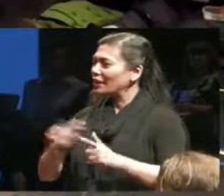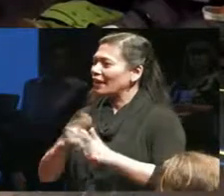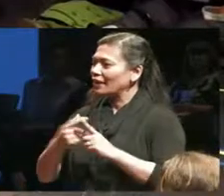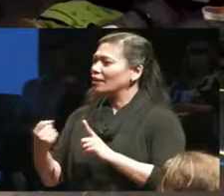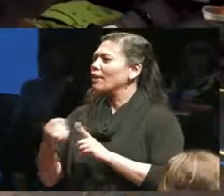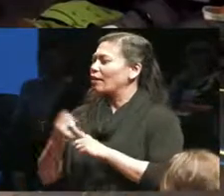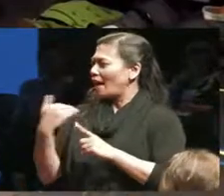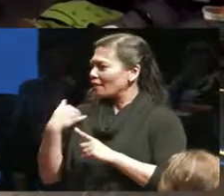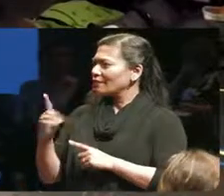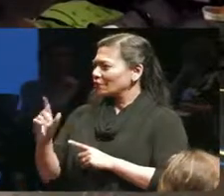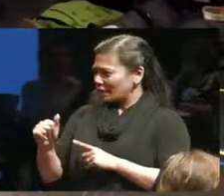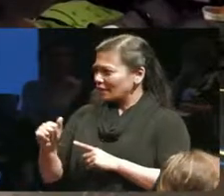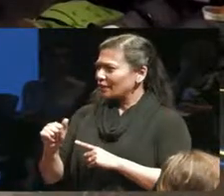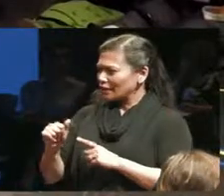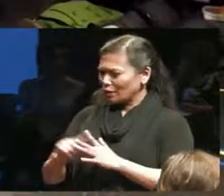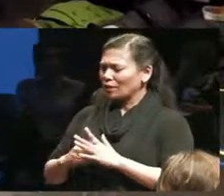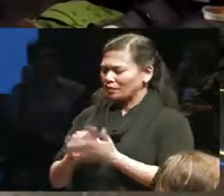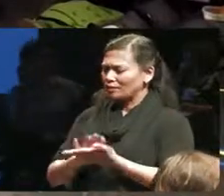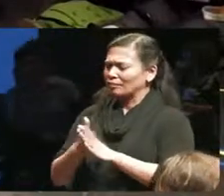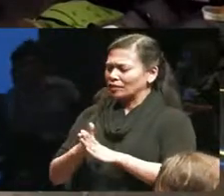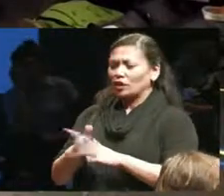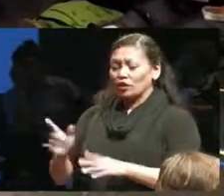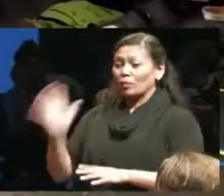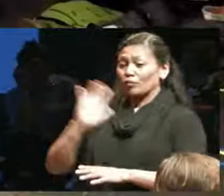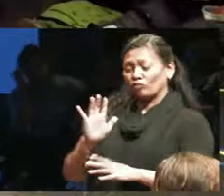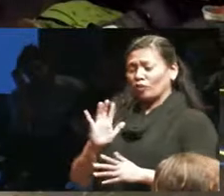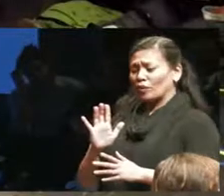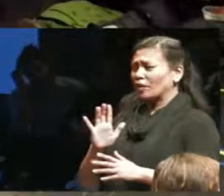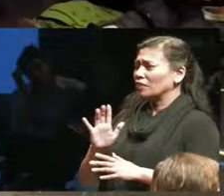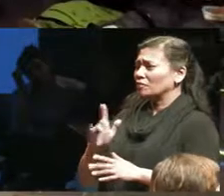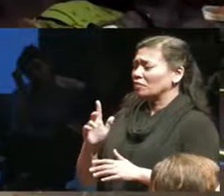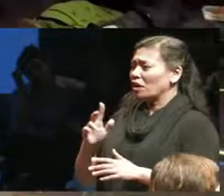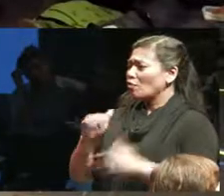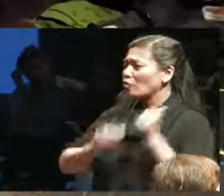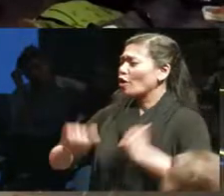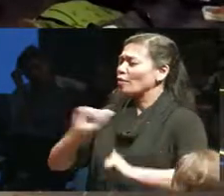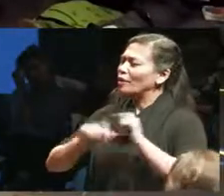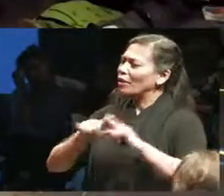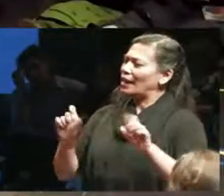my time as a as a performer as as an able-bodied performer or a performer